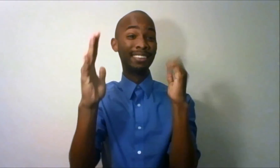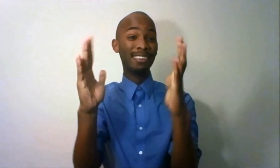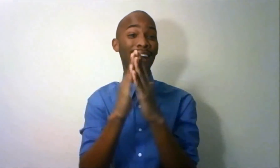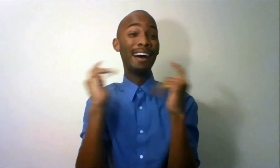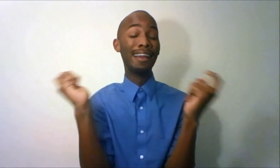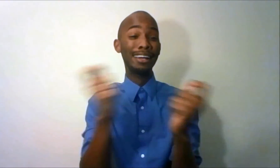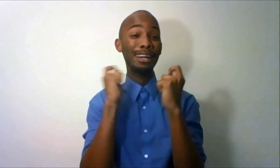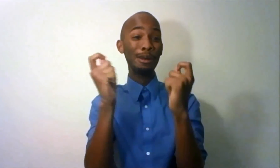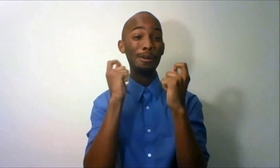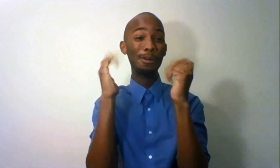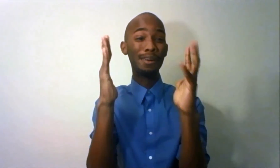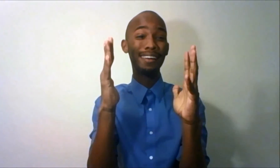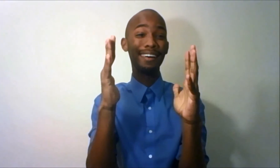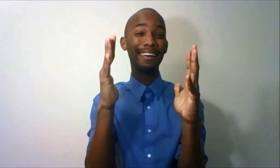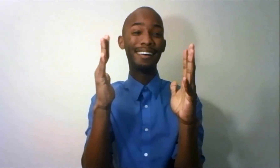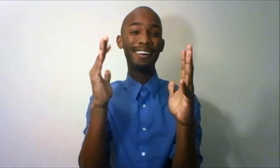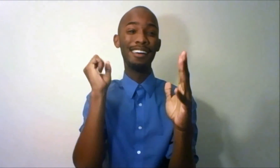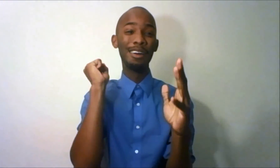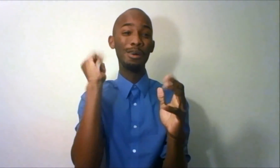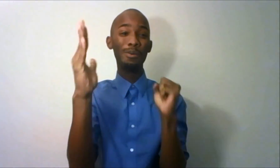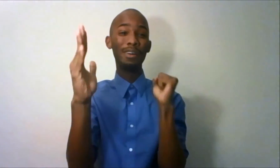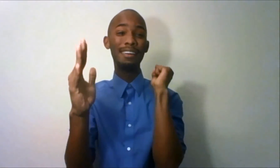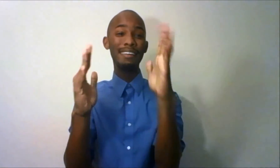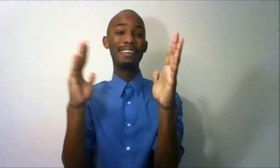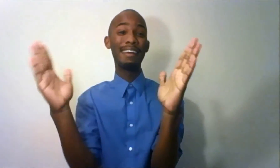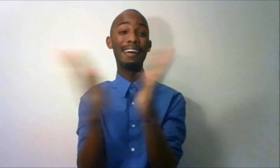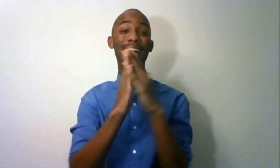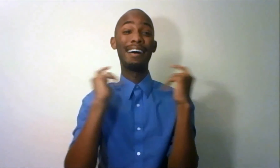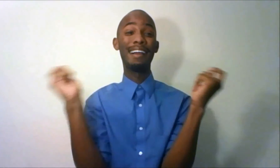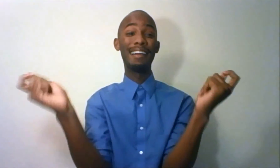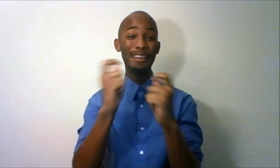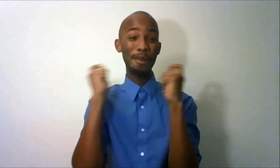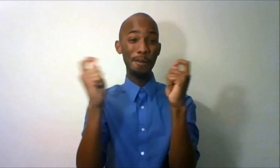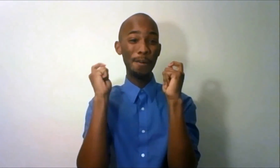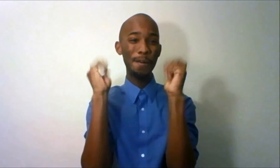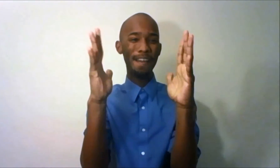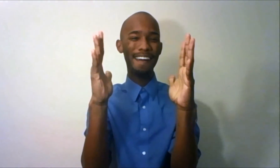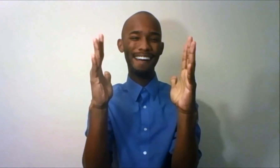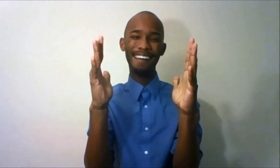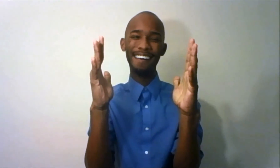We sing hallelujah We sing hallelujah